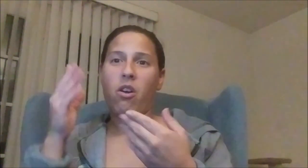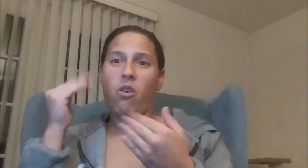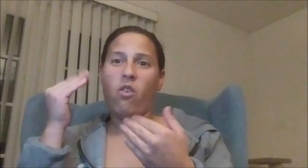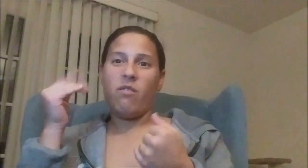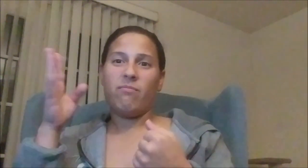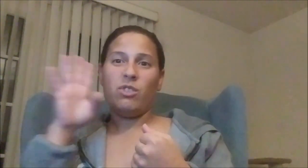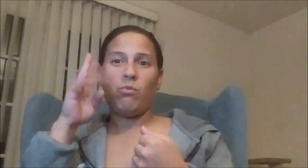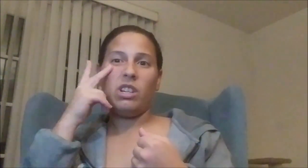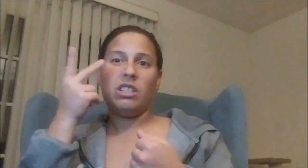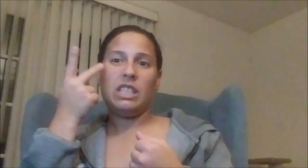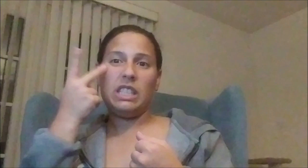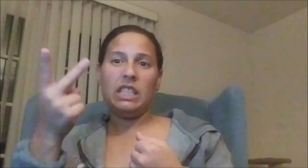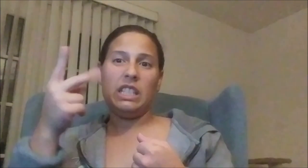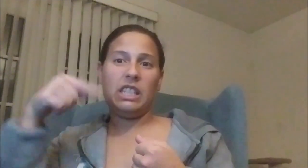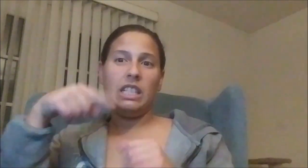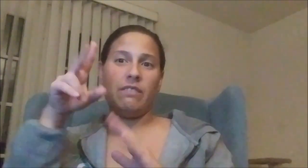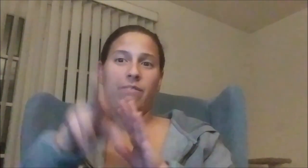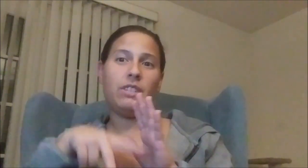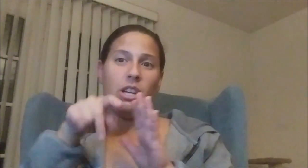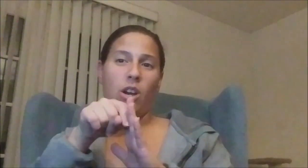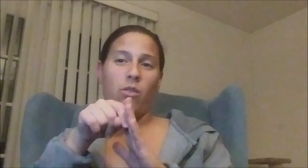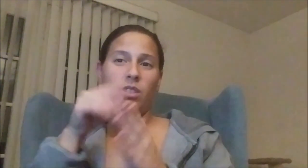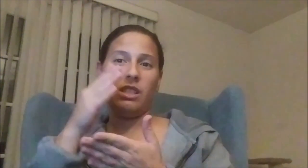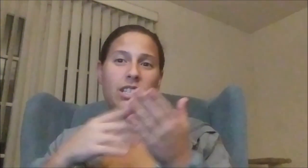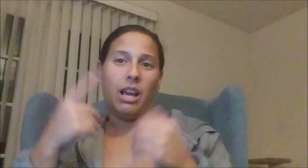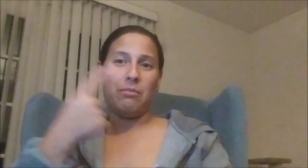But, hopefully she will see this video someday. :-)